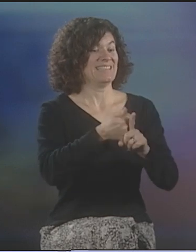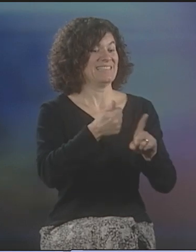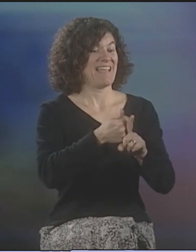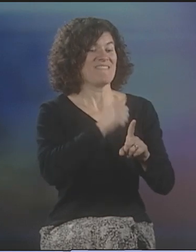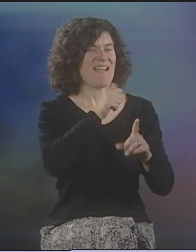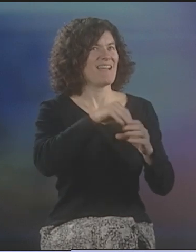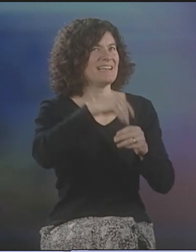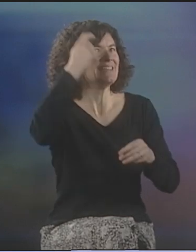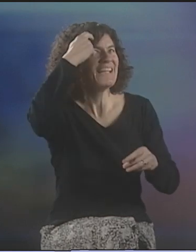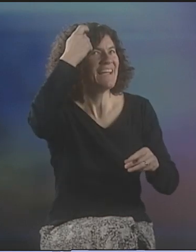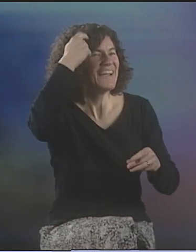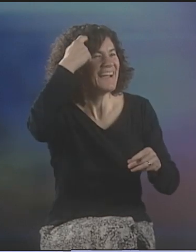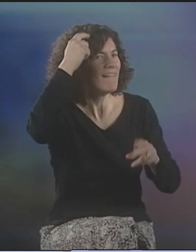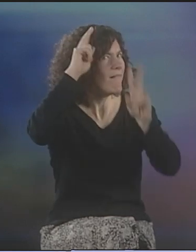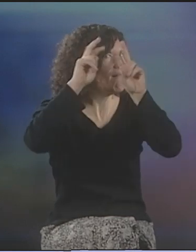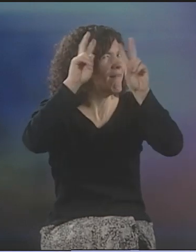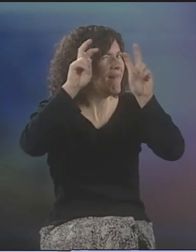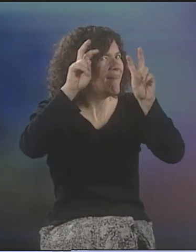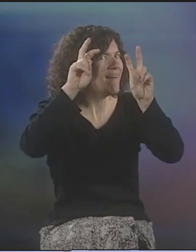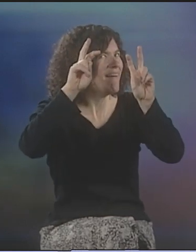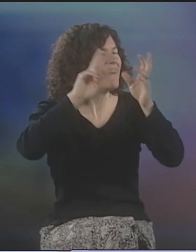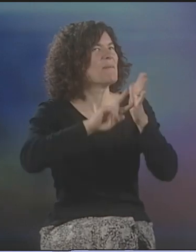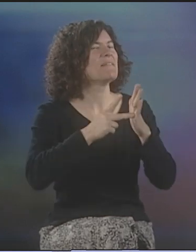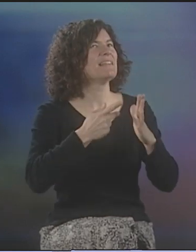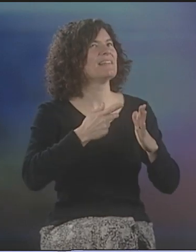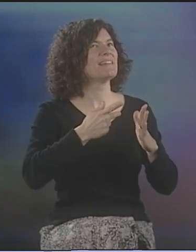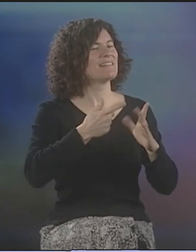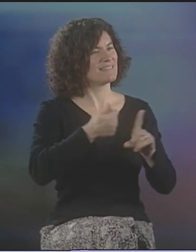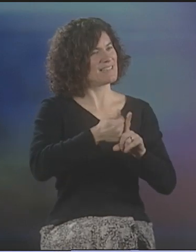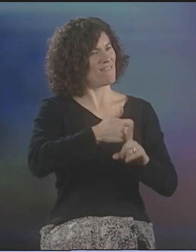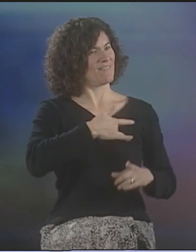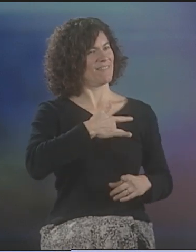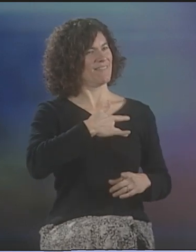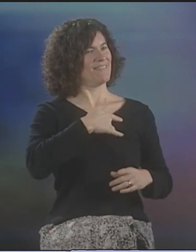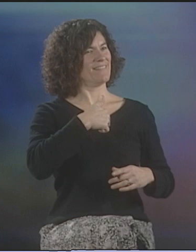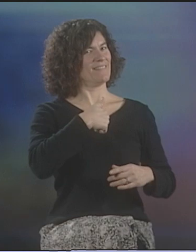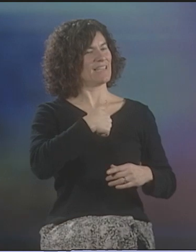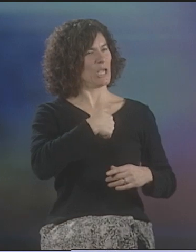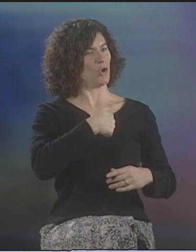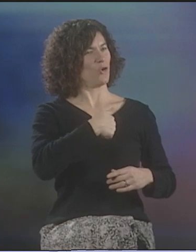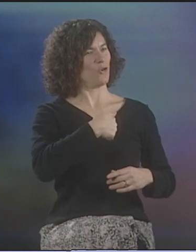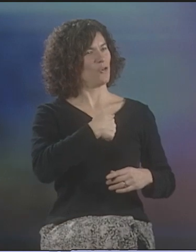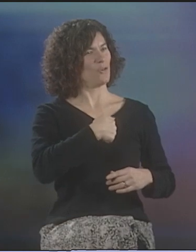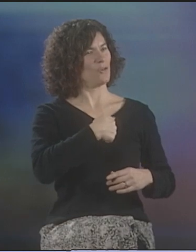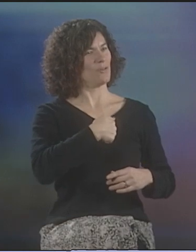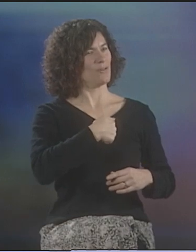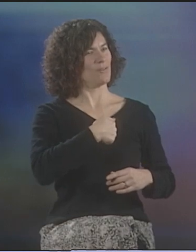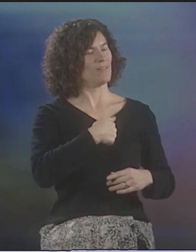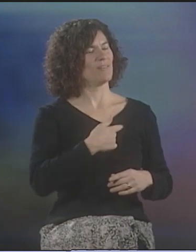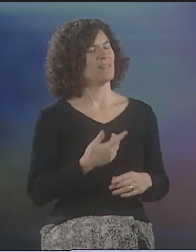I THINK THE MEANING ITSELF IS NOT IN THE COGNITIVE PART OF YOUR MIND. IT'S MORE WITHIN YOUR HEART